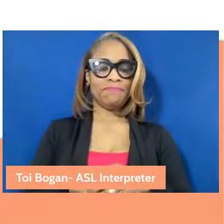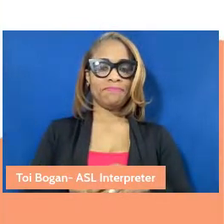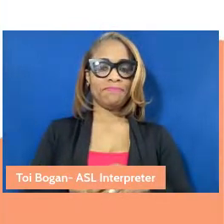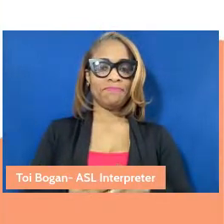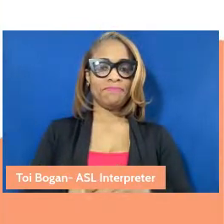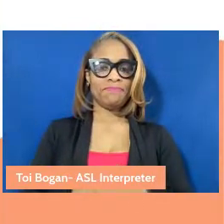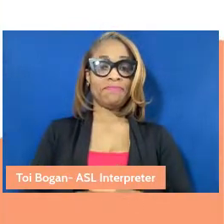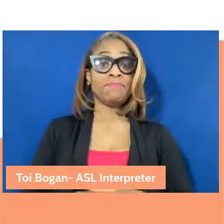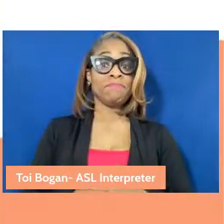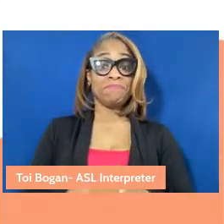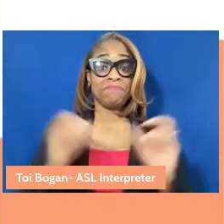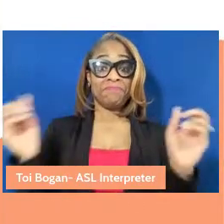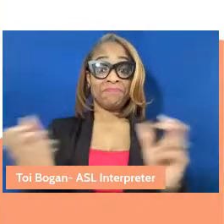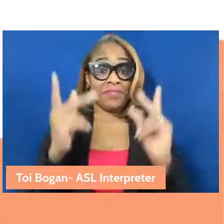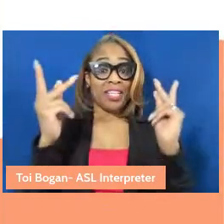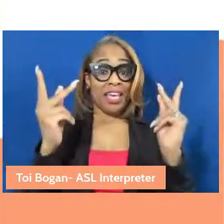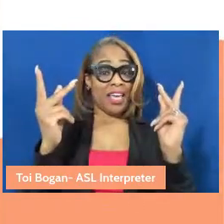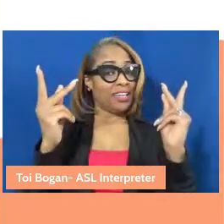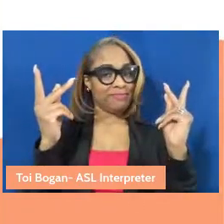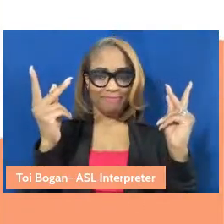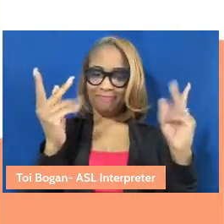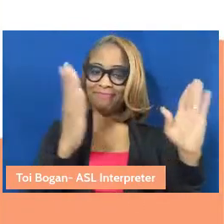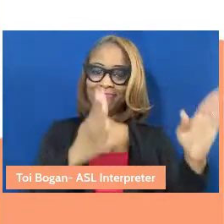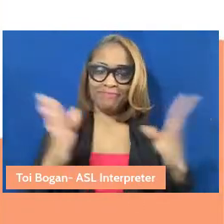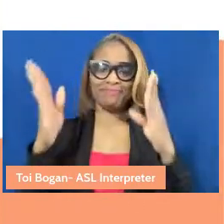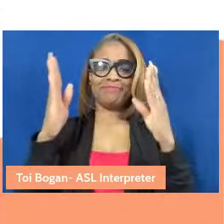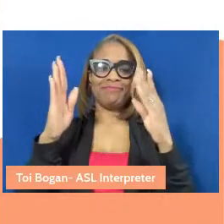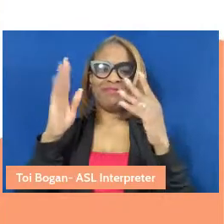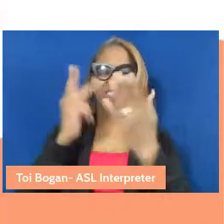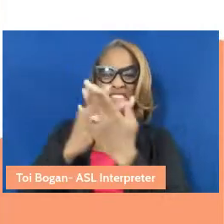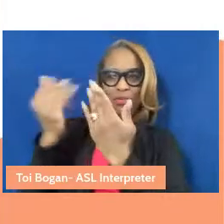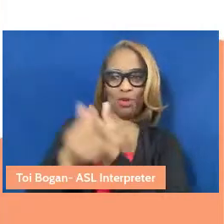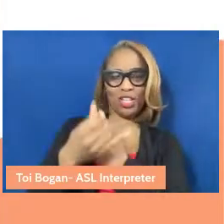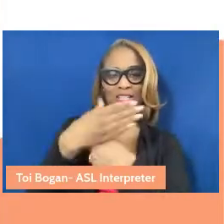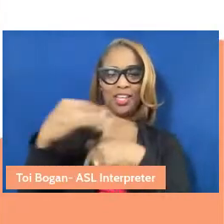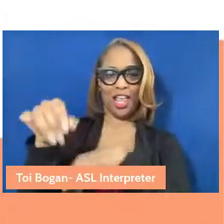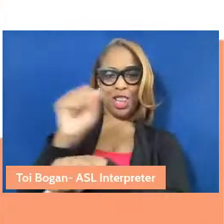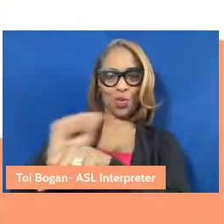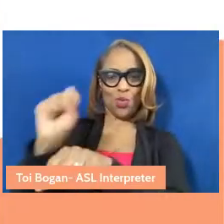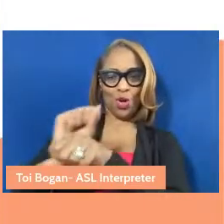All right, so let's get into the project and the work itself. Let's talk about Cultures of Care.